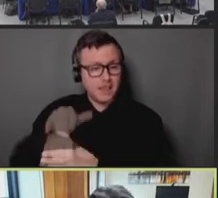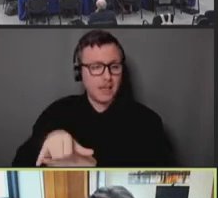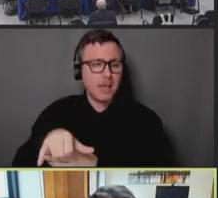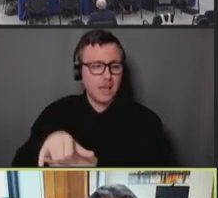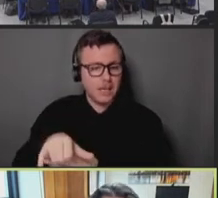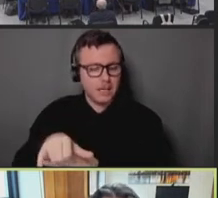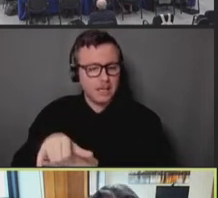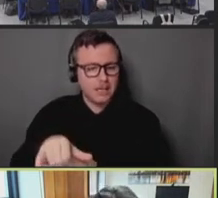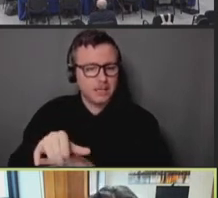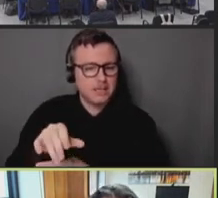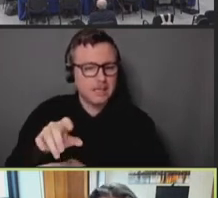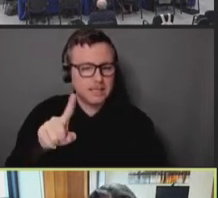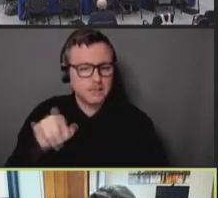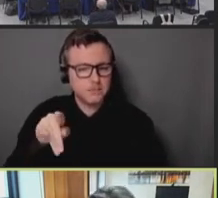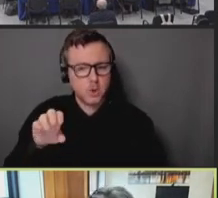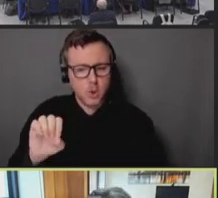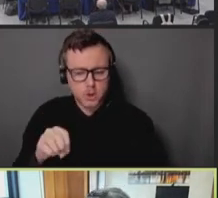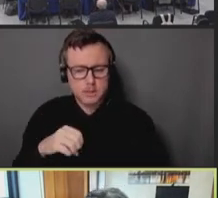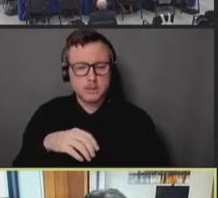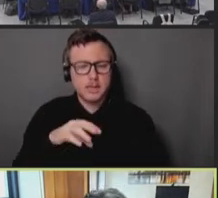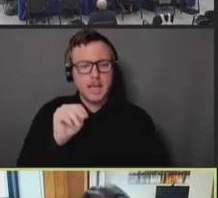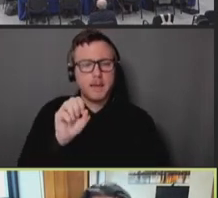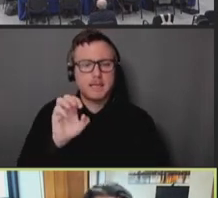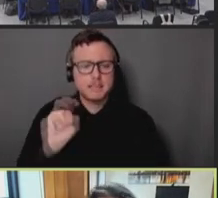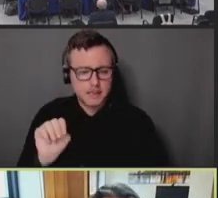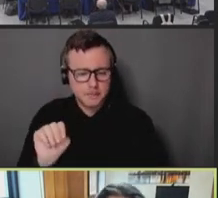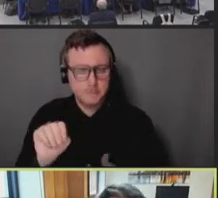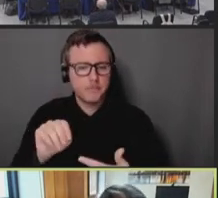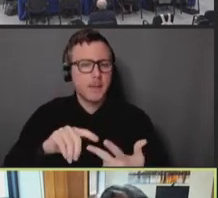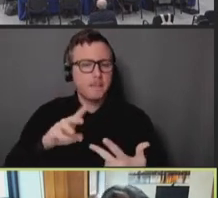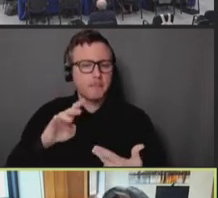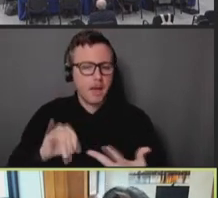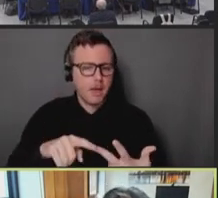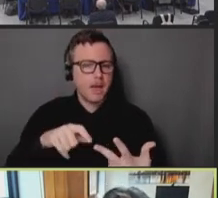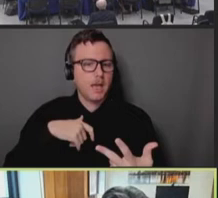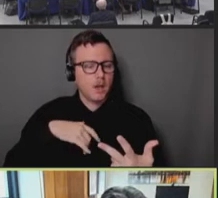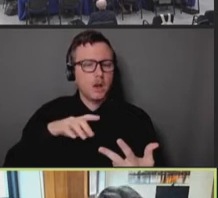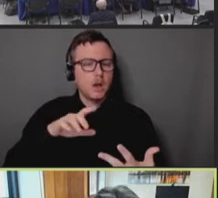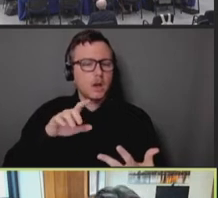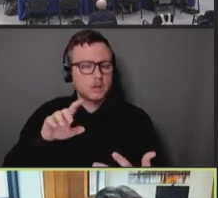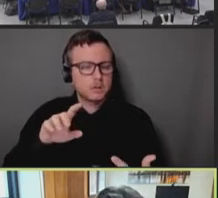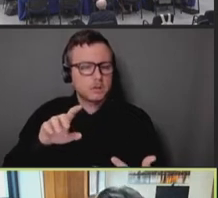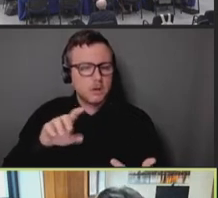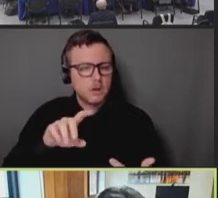and MSM, and gay people of color into our vaccination campaign, and we've seen some benefit.